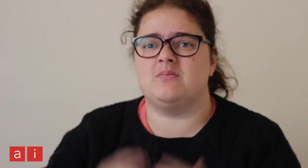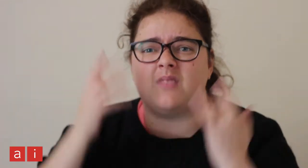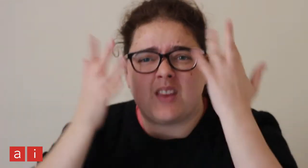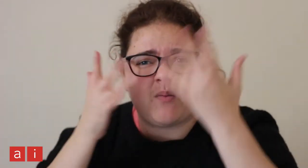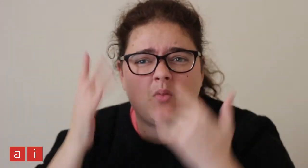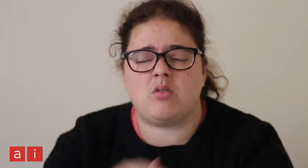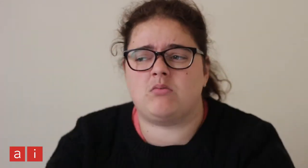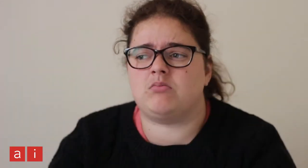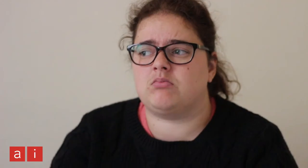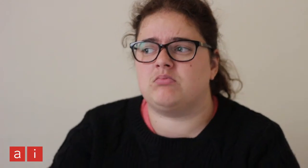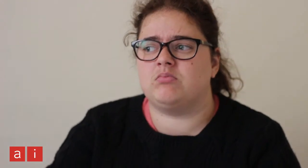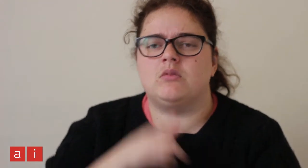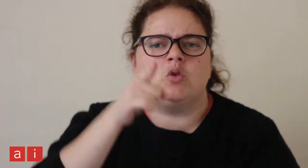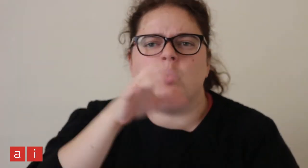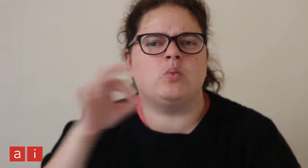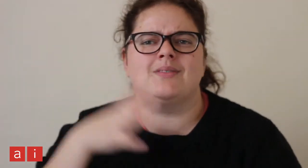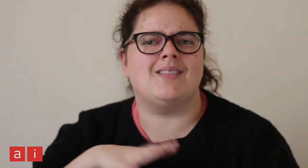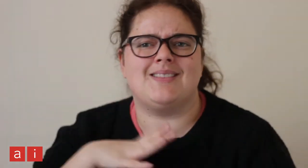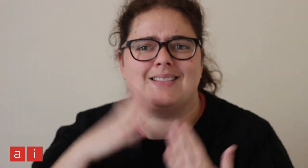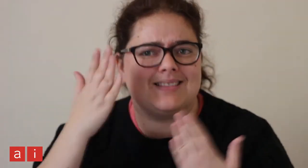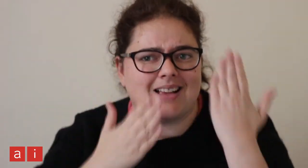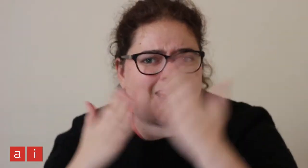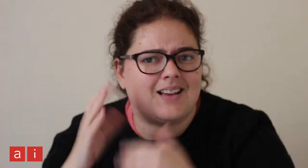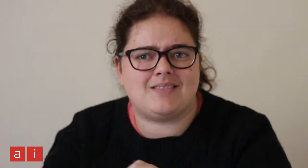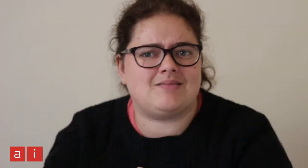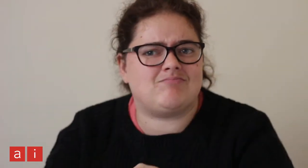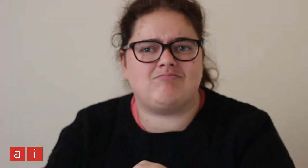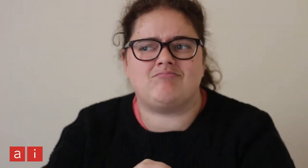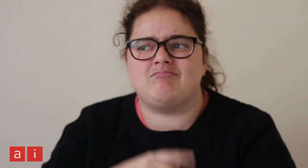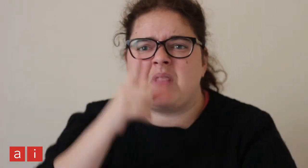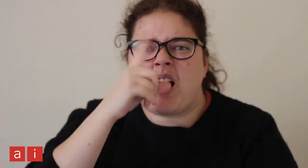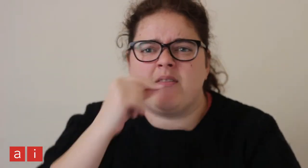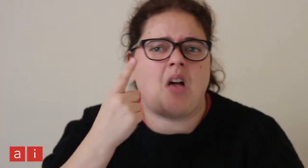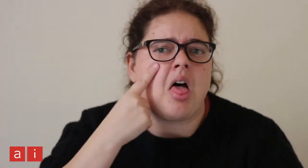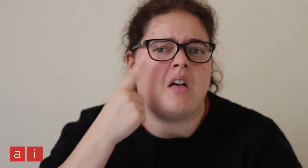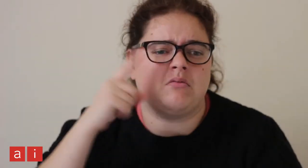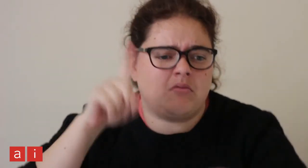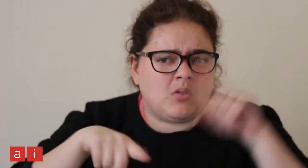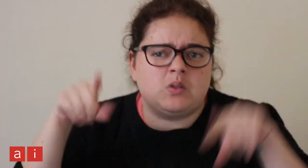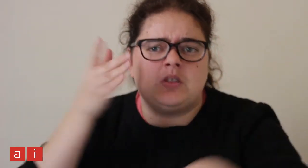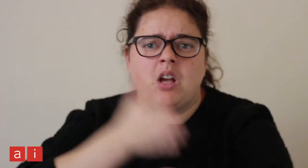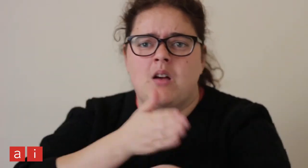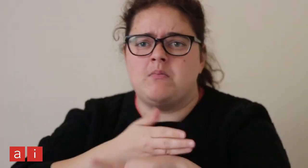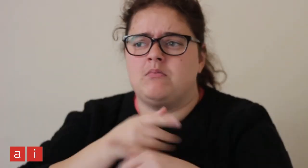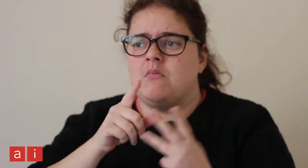Think about that. You don't need to study. You can try different types of jobs.